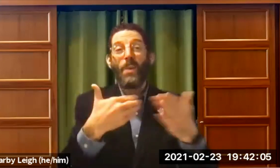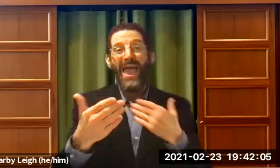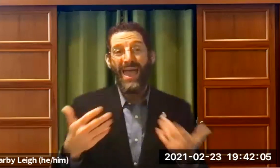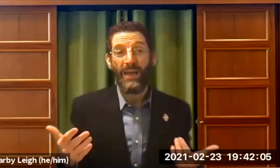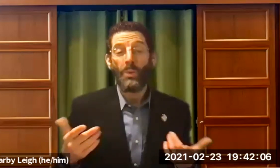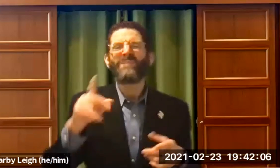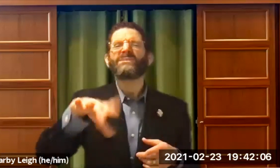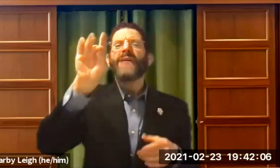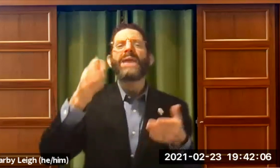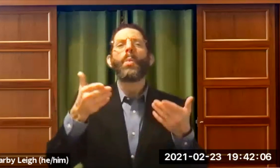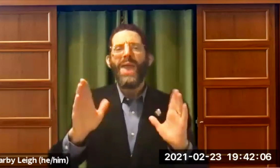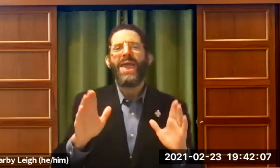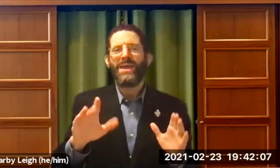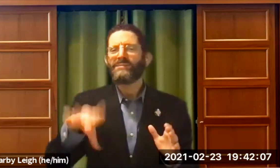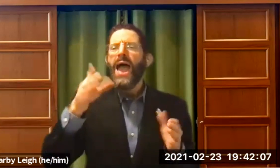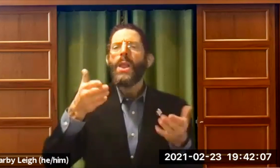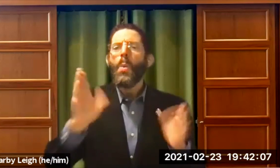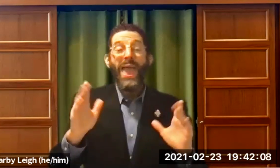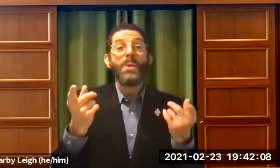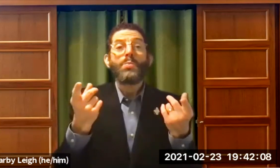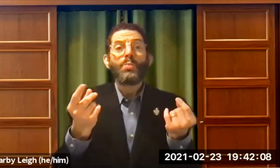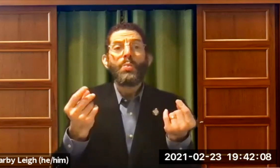. So decided I had to go ahead